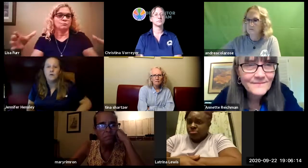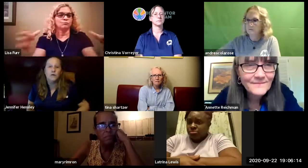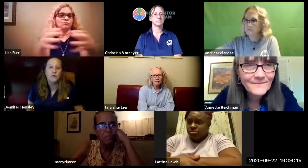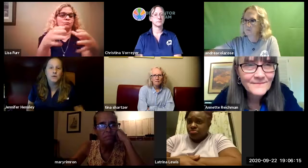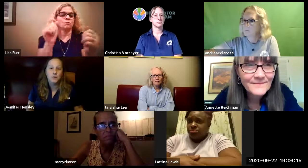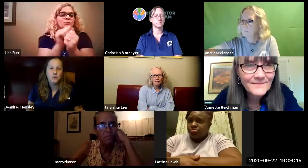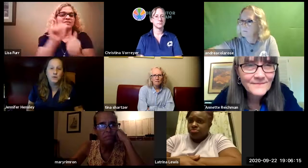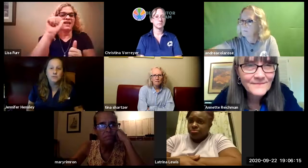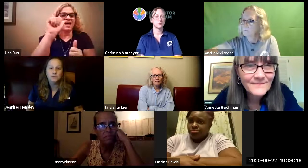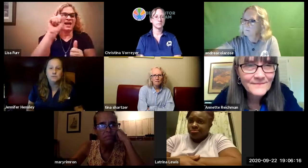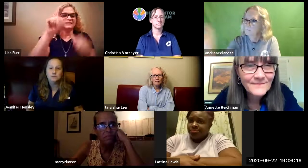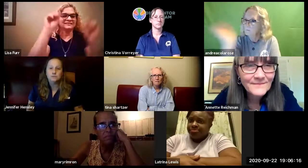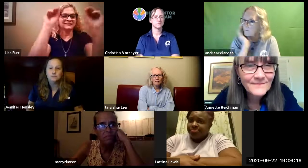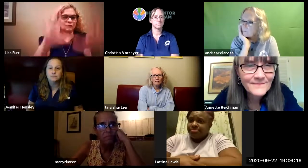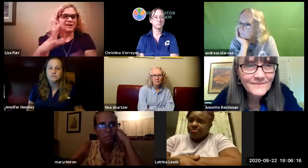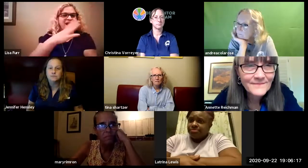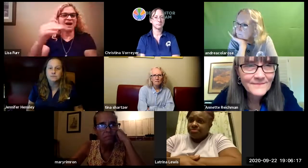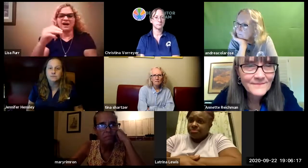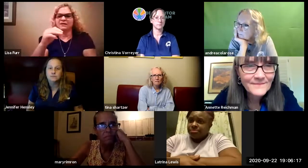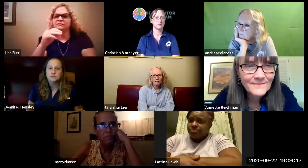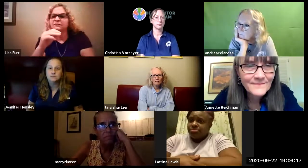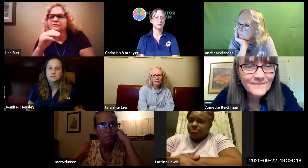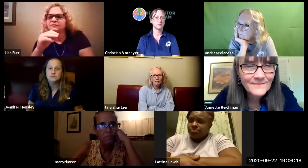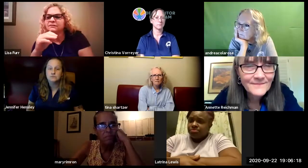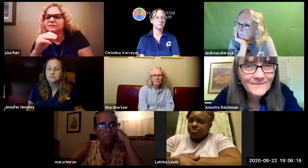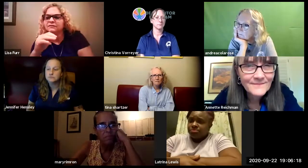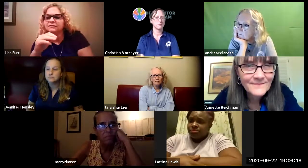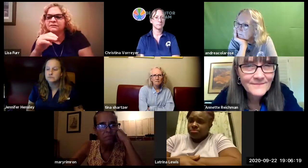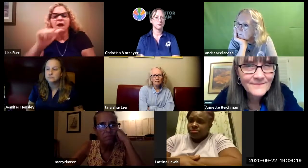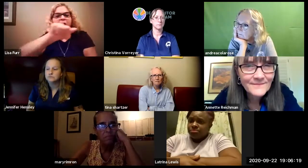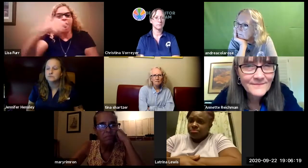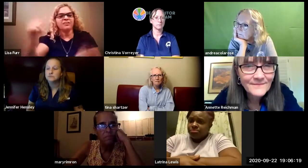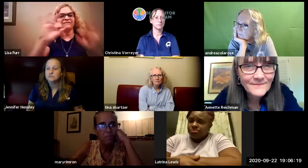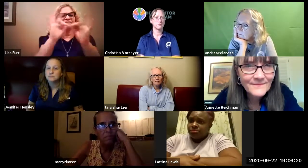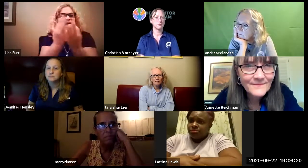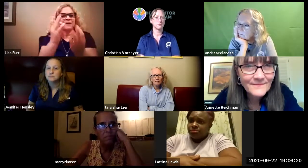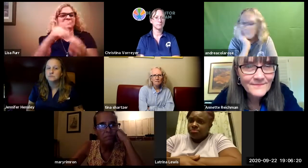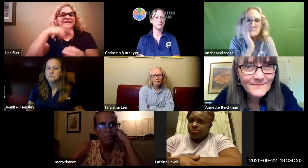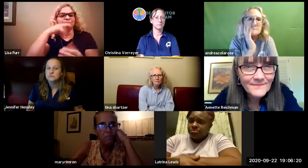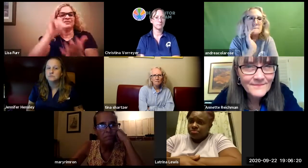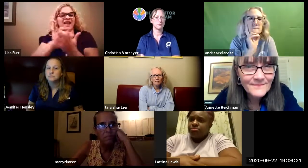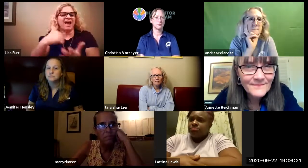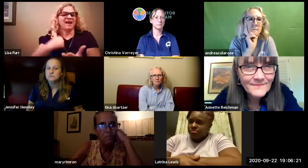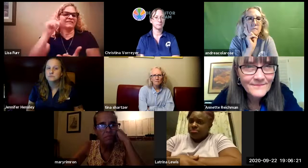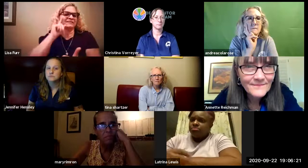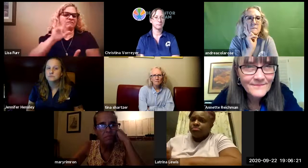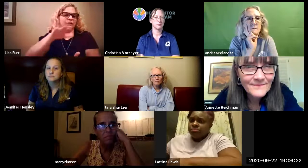children can they participate with the asl